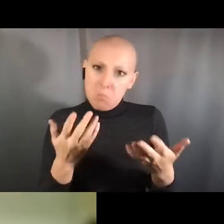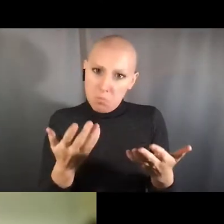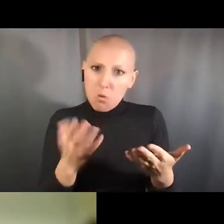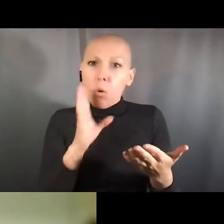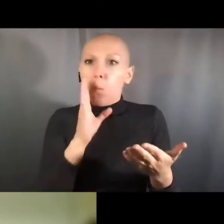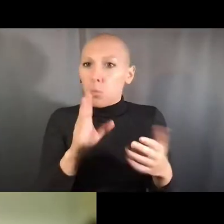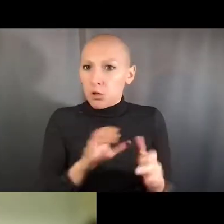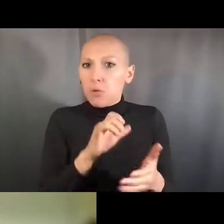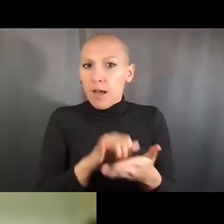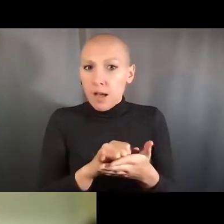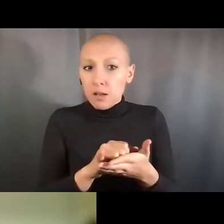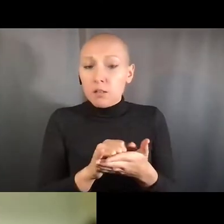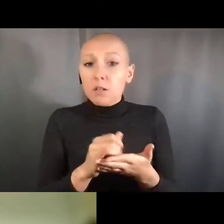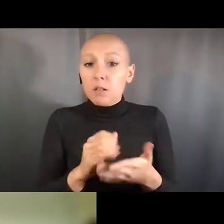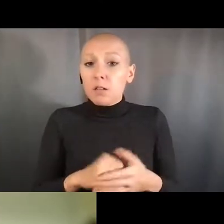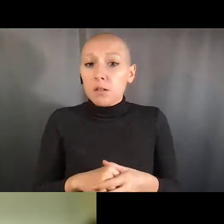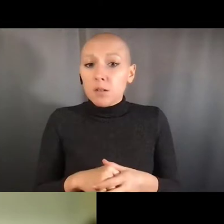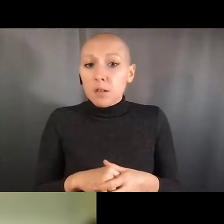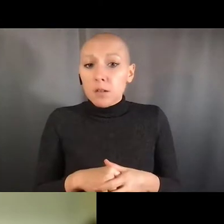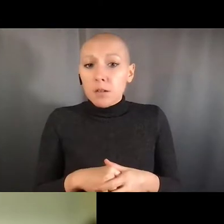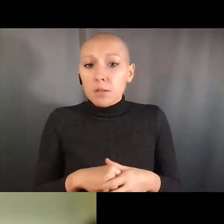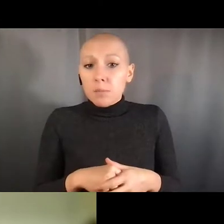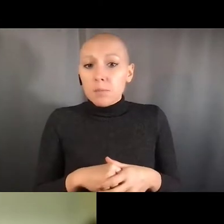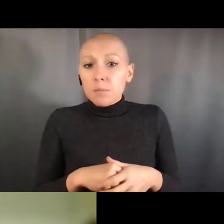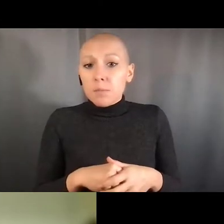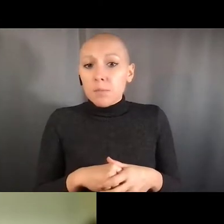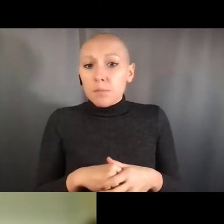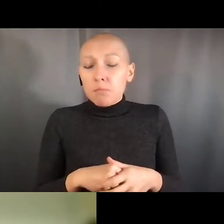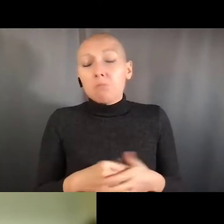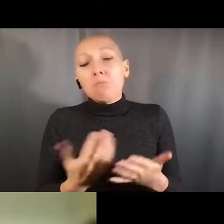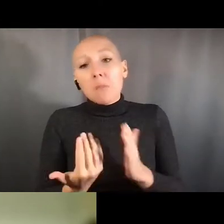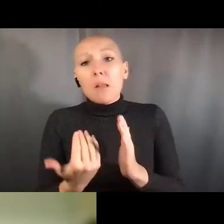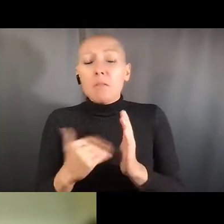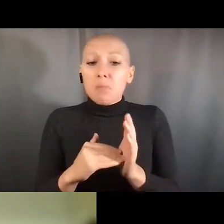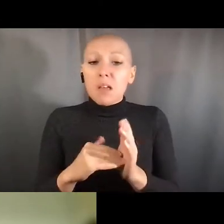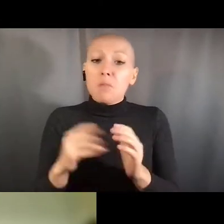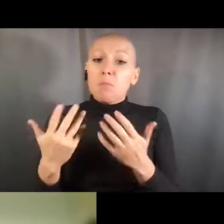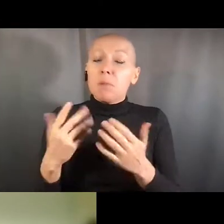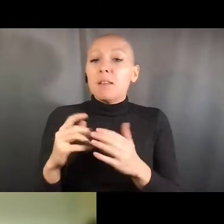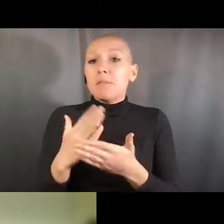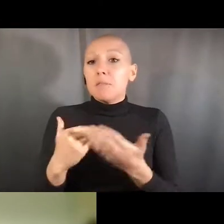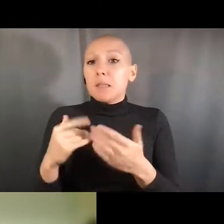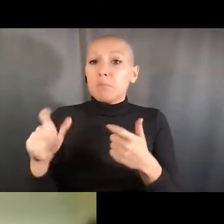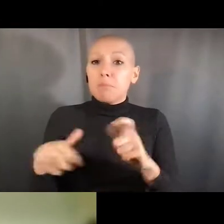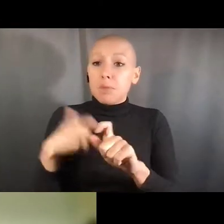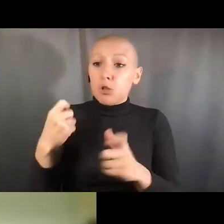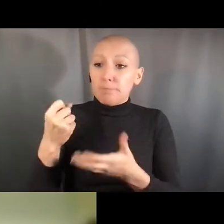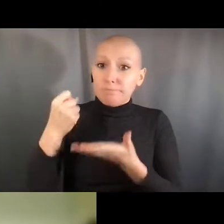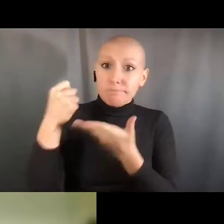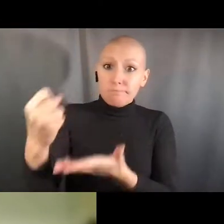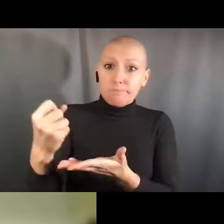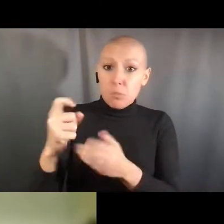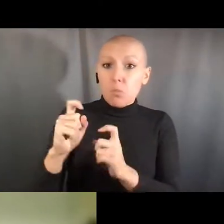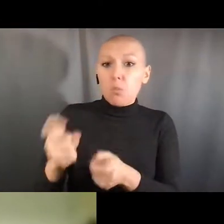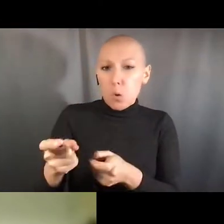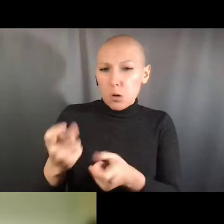You can assume that everything's fine, this experiment's going to go right and I'll just do it because somebody told me to do it this way,